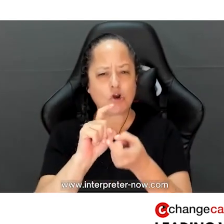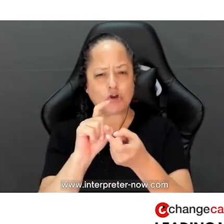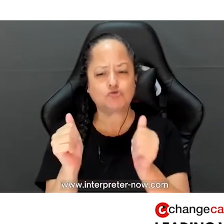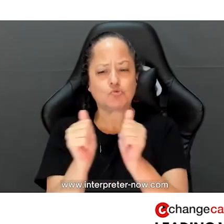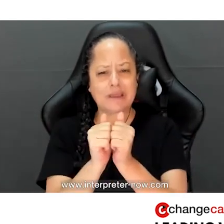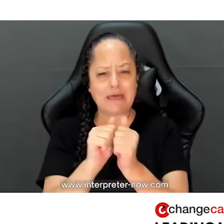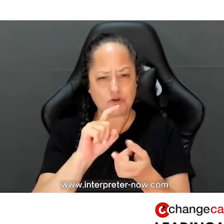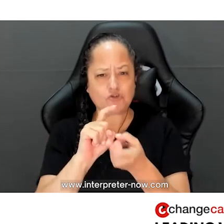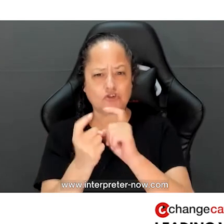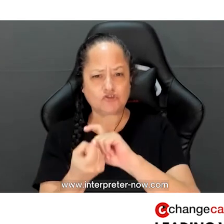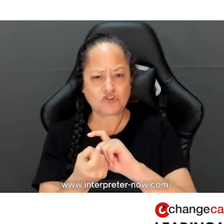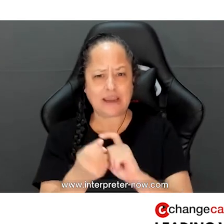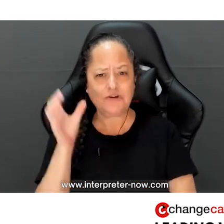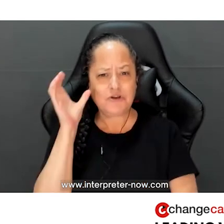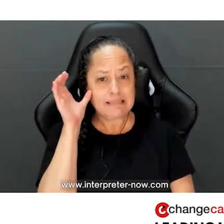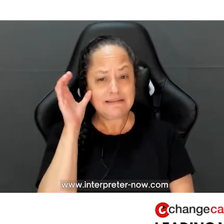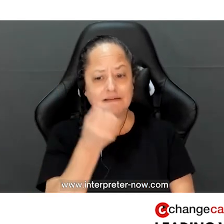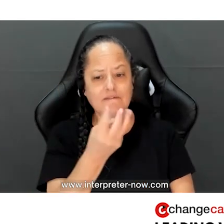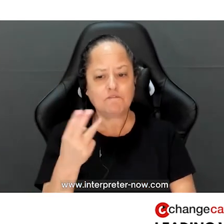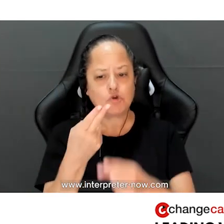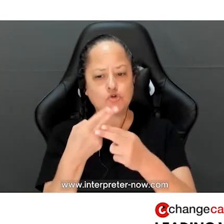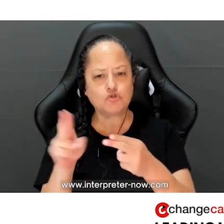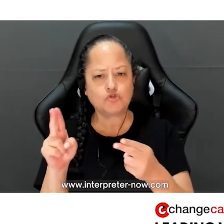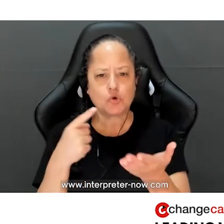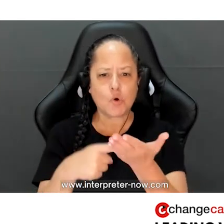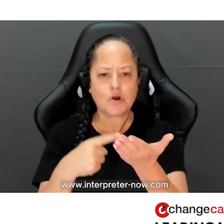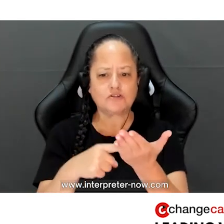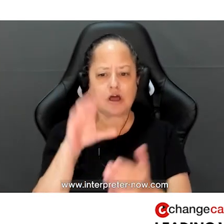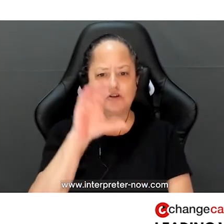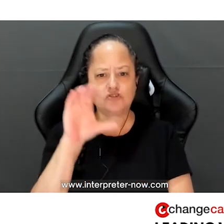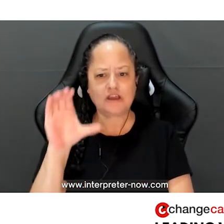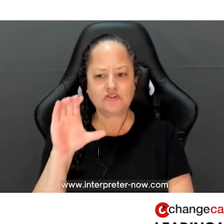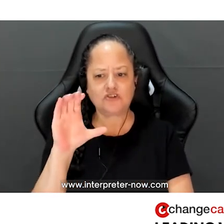to change this. We'll listen to a few short talks from Change Catalyst's Tech Inclusion